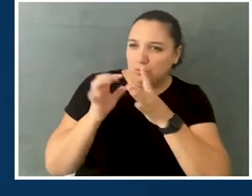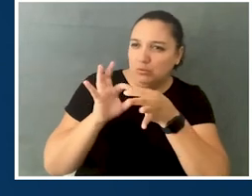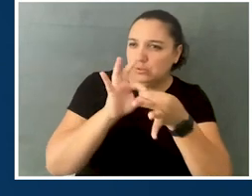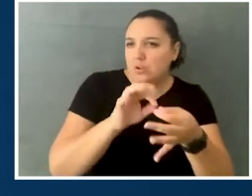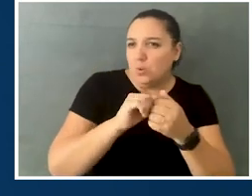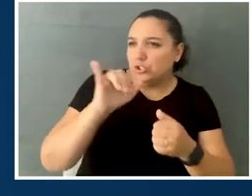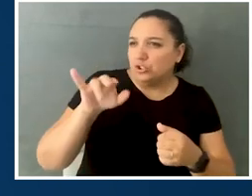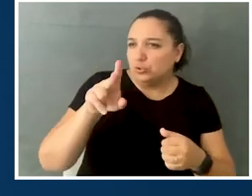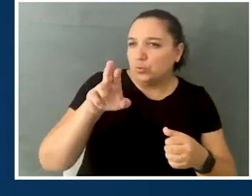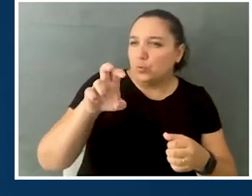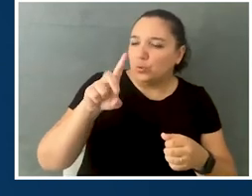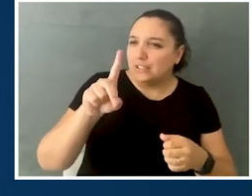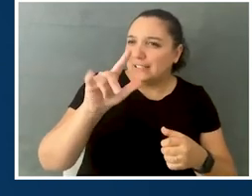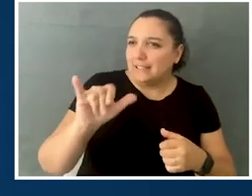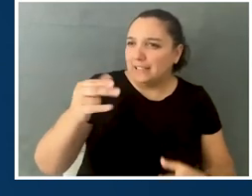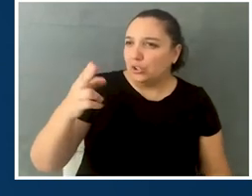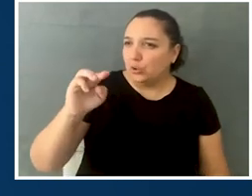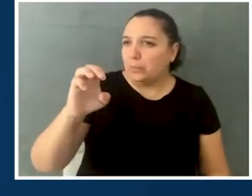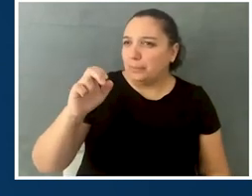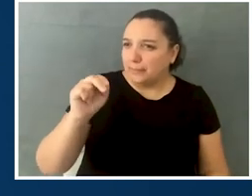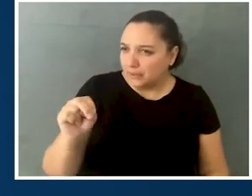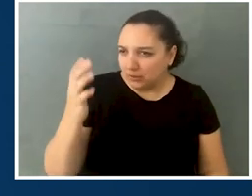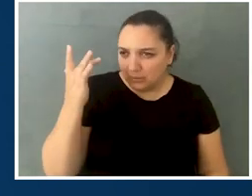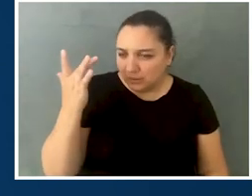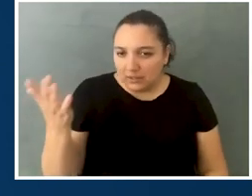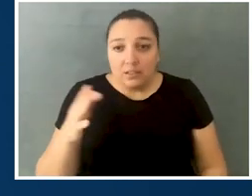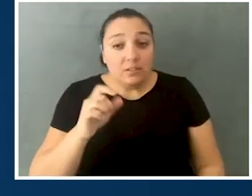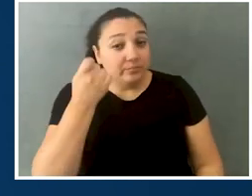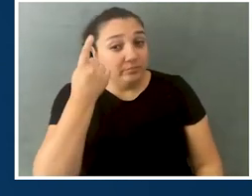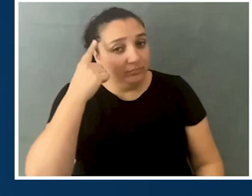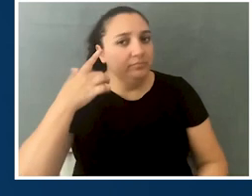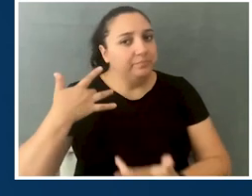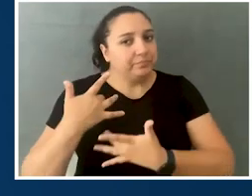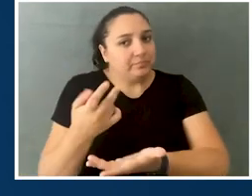but let's start with what brought you to this. Yeah, so I am epileptic.